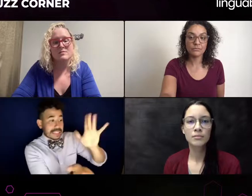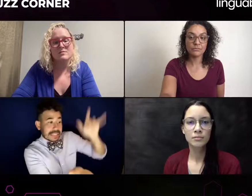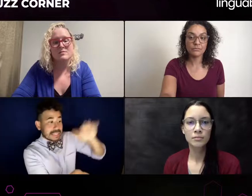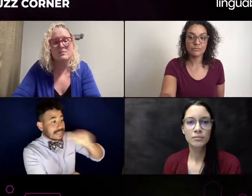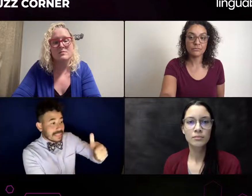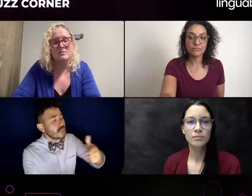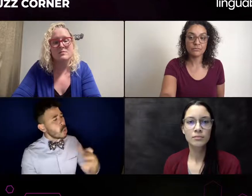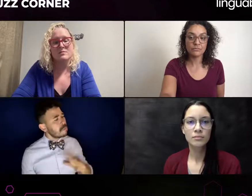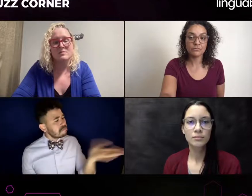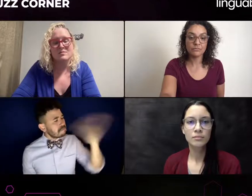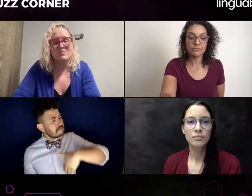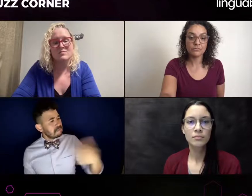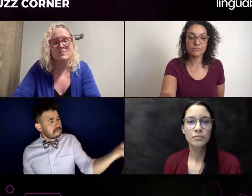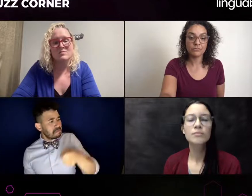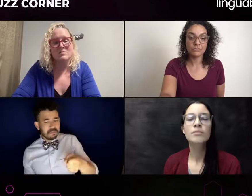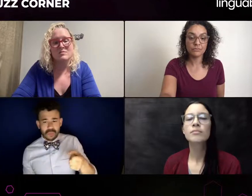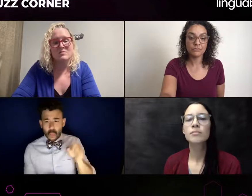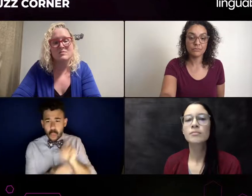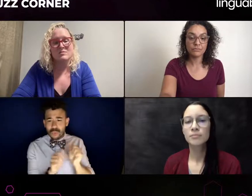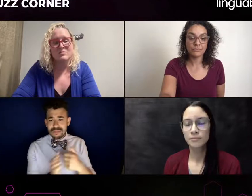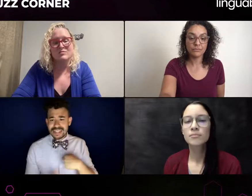For any deaf person from here on out.